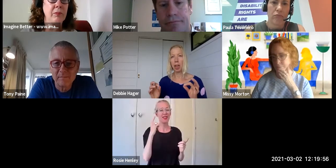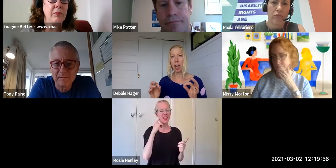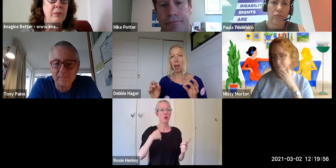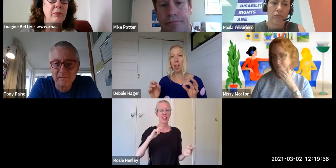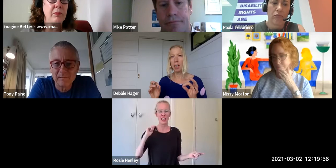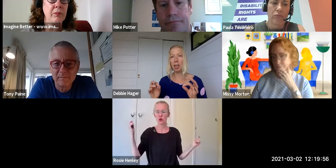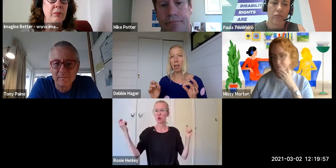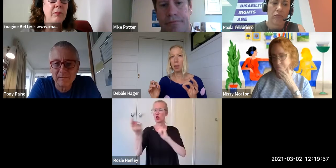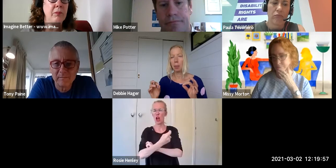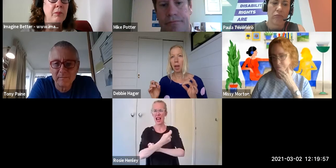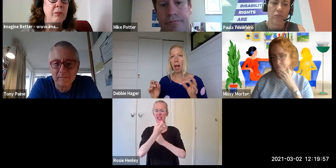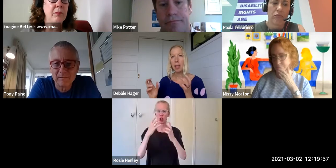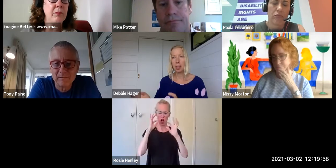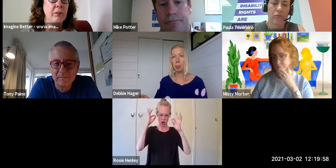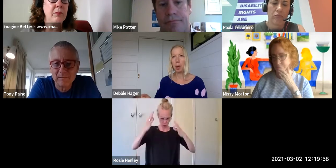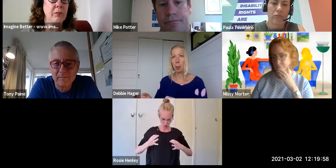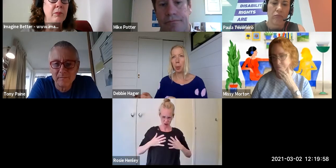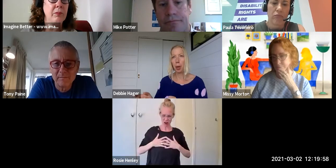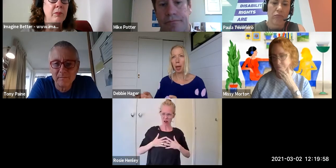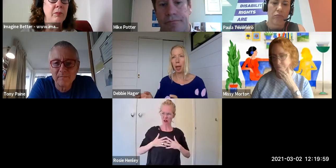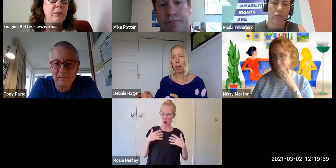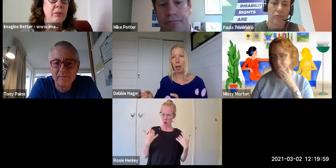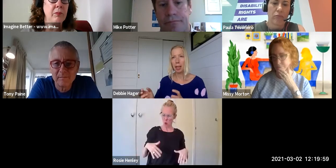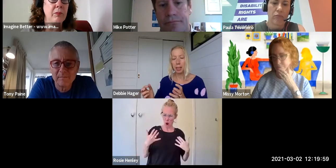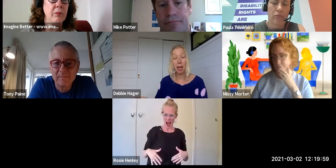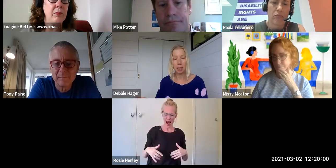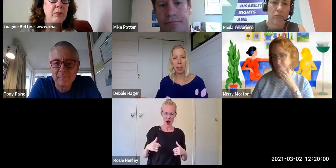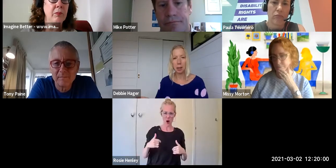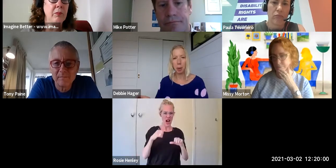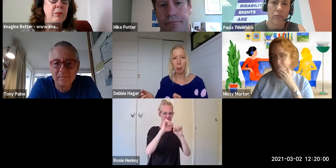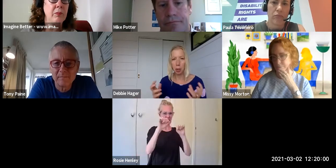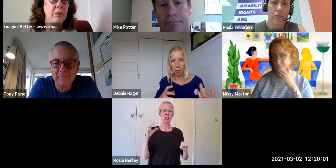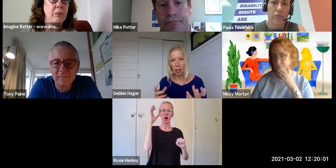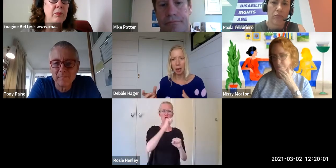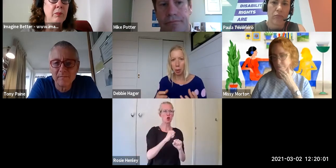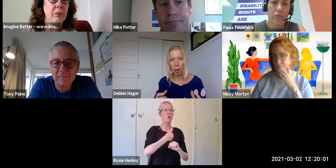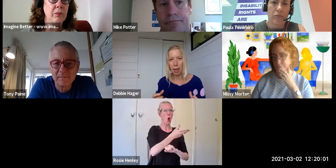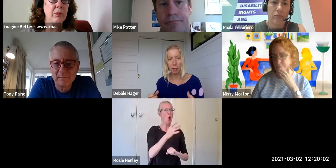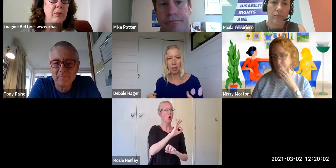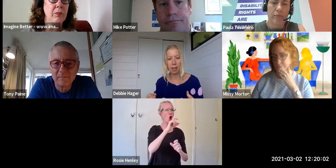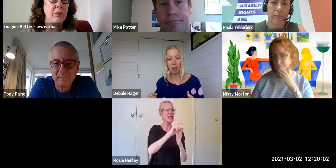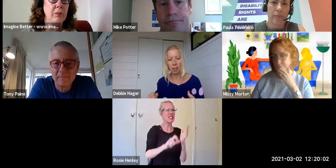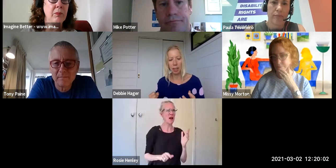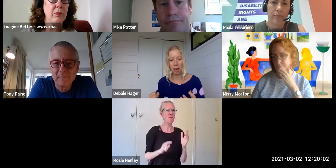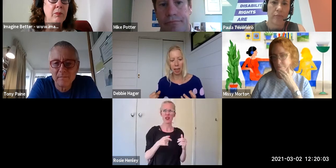and how that affects people and silences people. So I think that we really have to start investigating